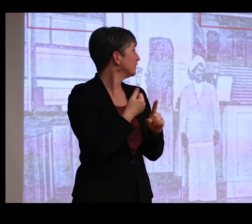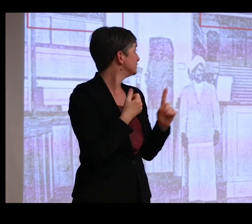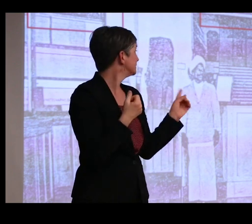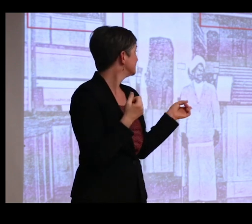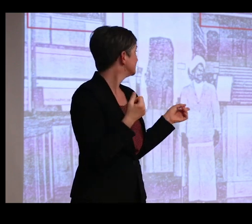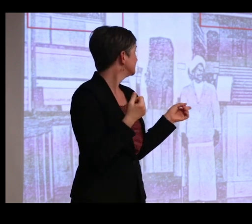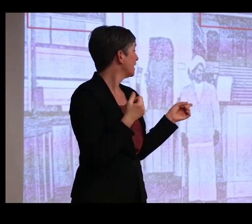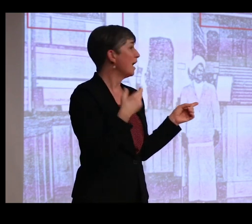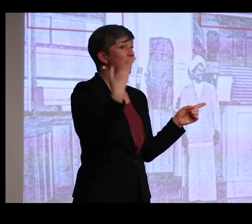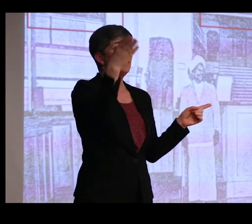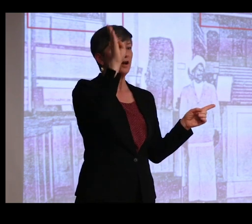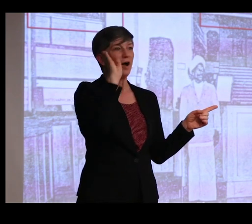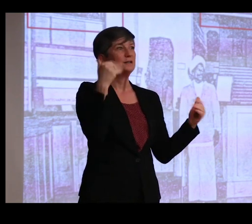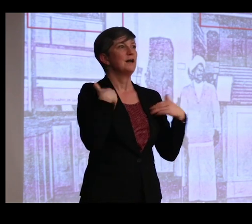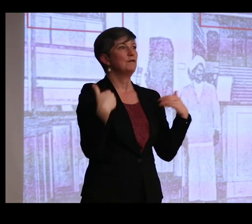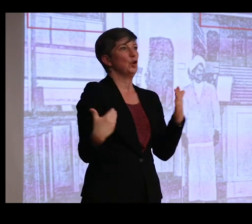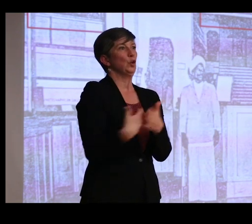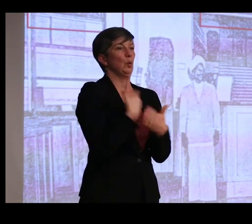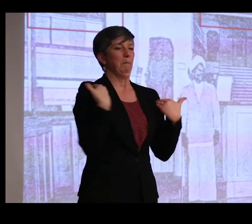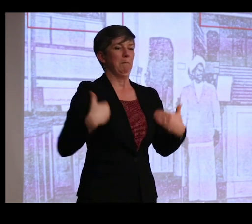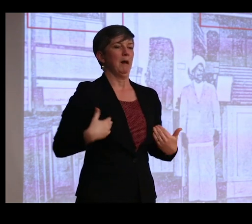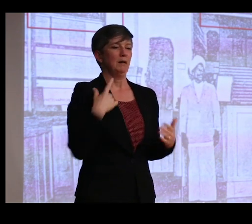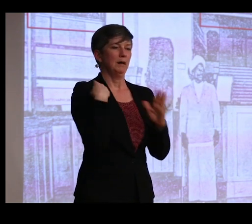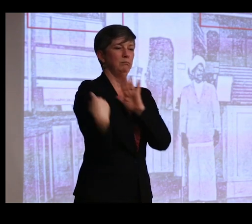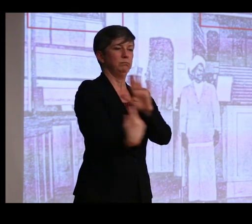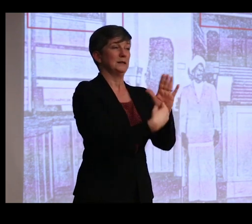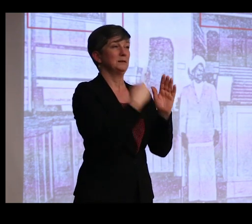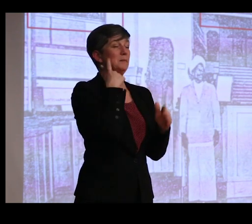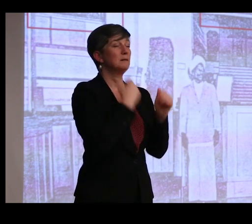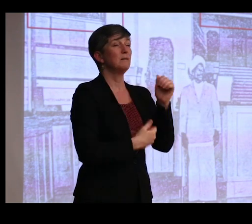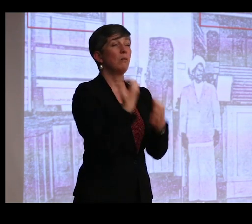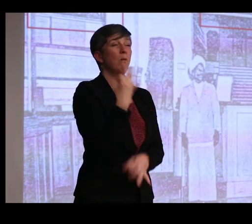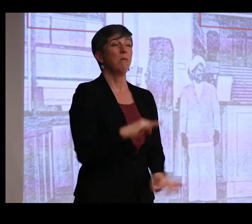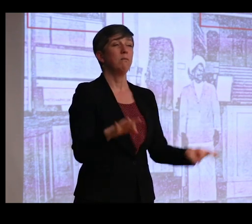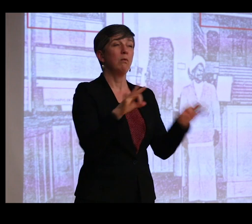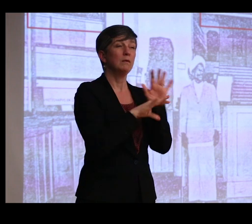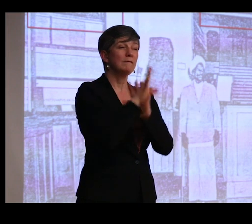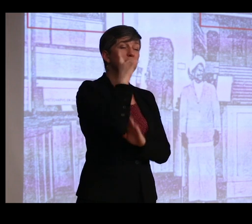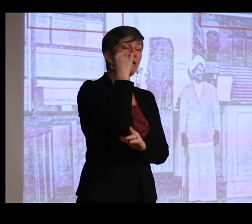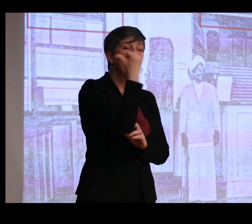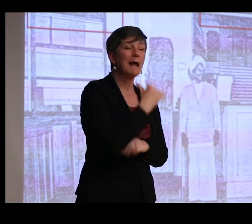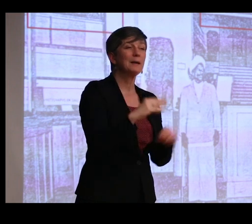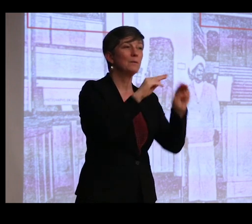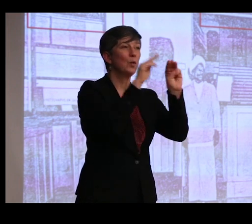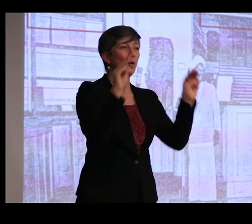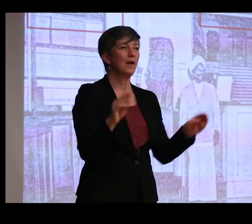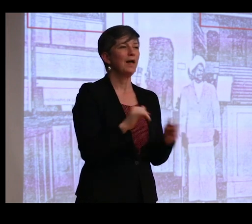have a new bodily presence because of one of the most important developments in any museum-- the gift shop.